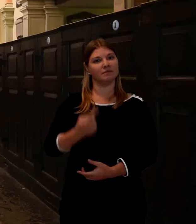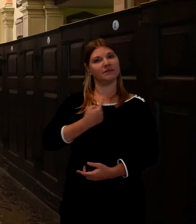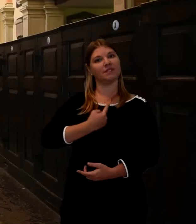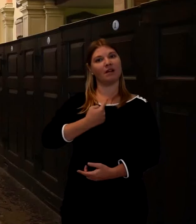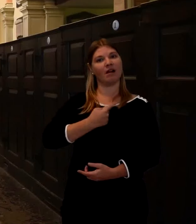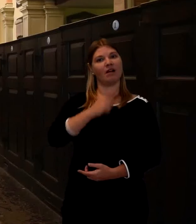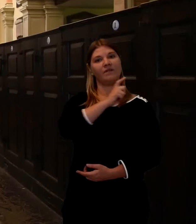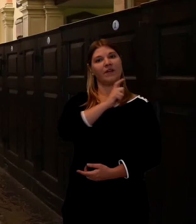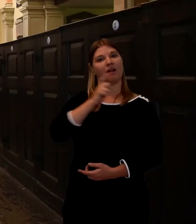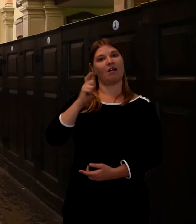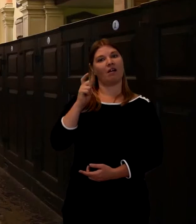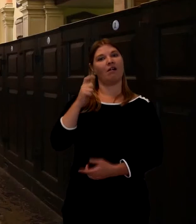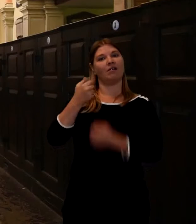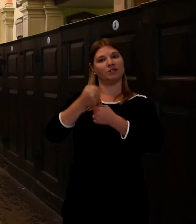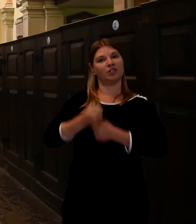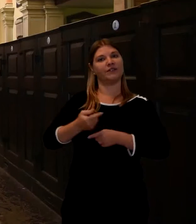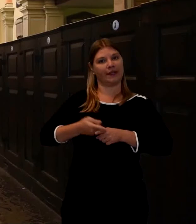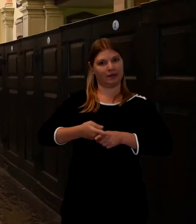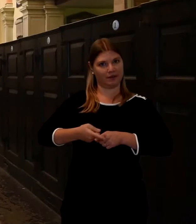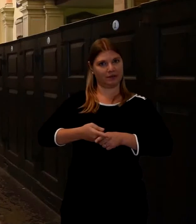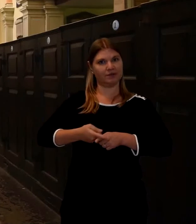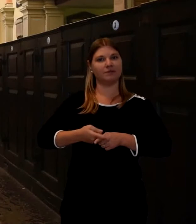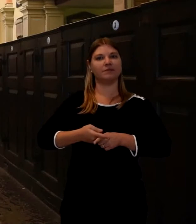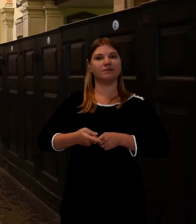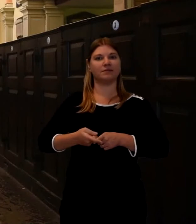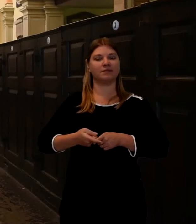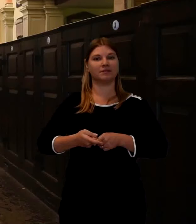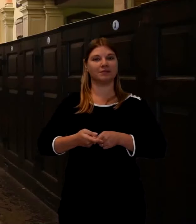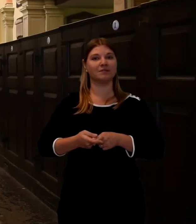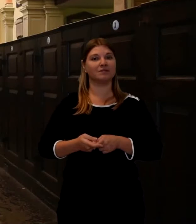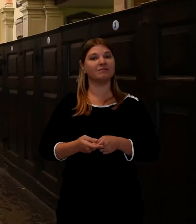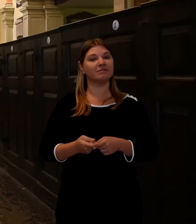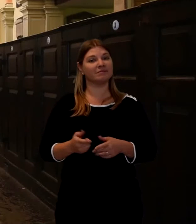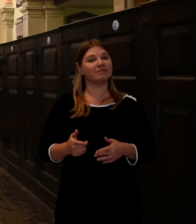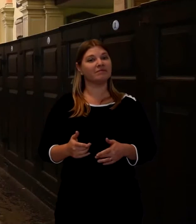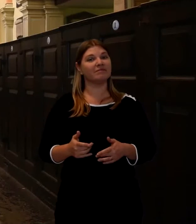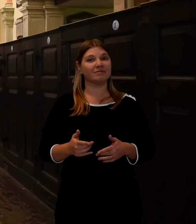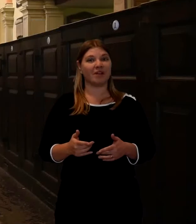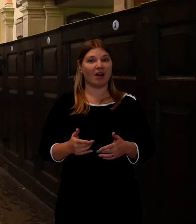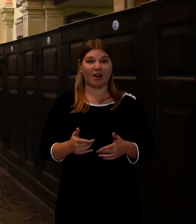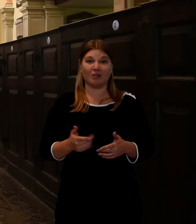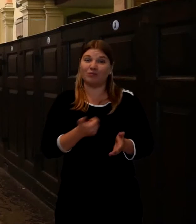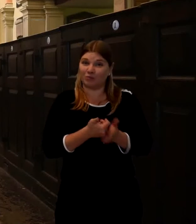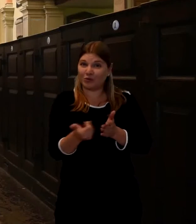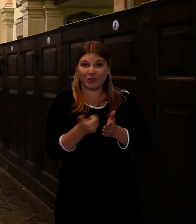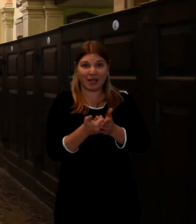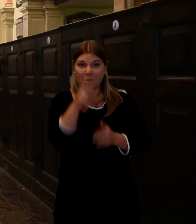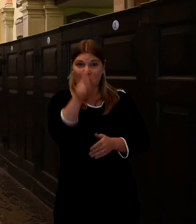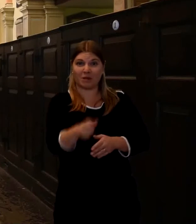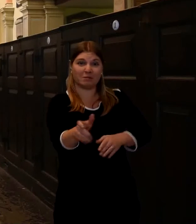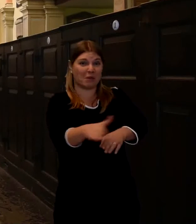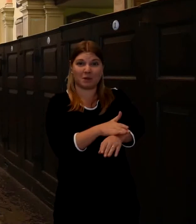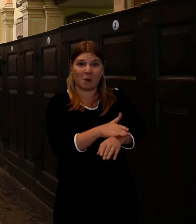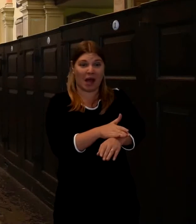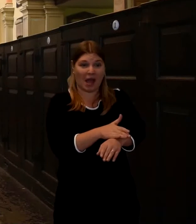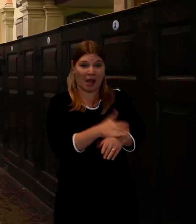Being a vicar in the church of england It is very common that I do not know the person who's died,